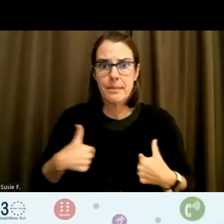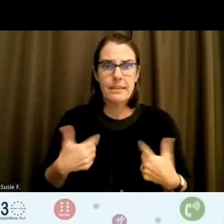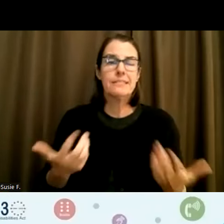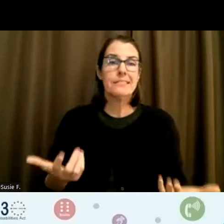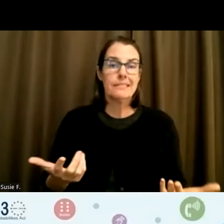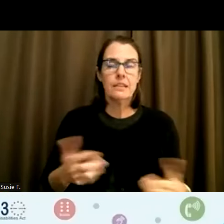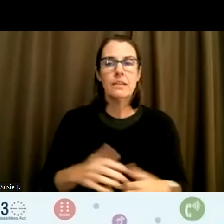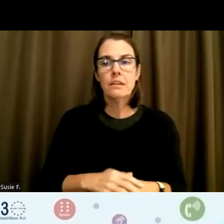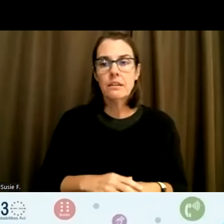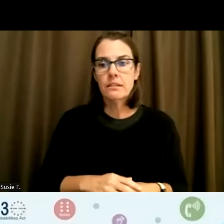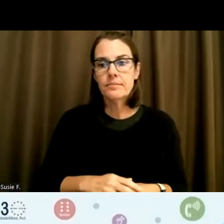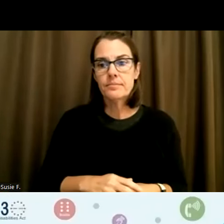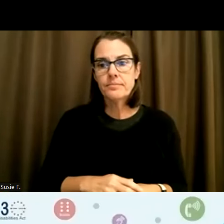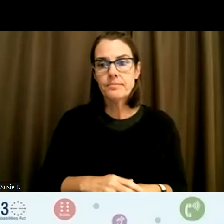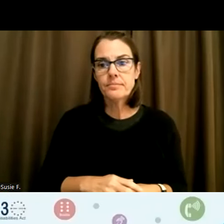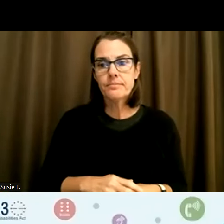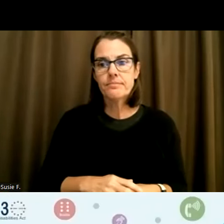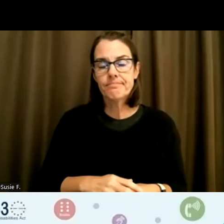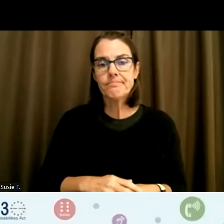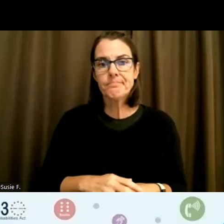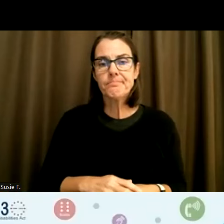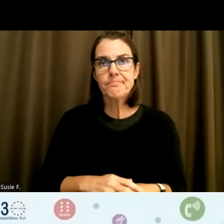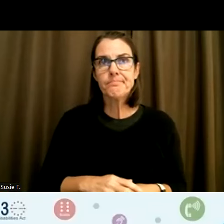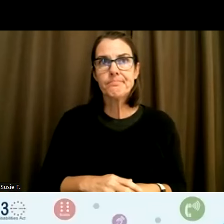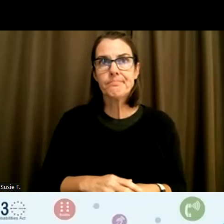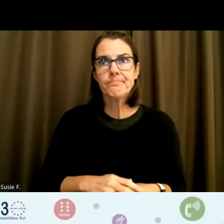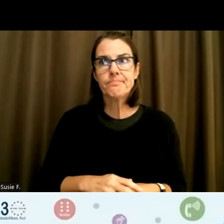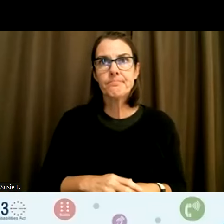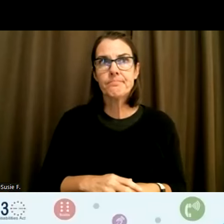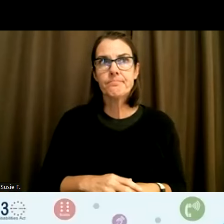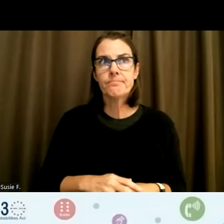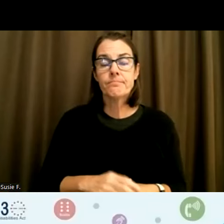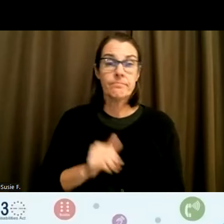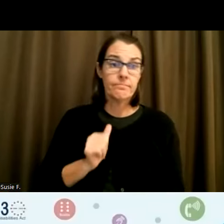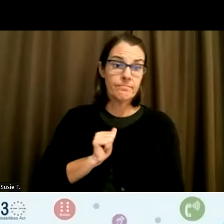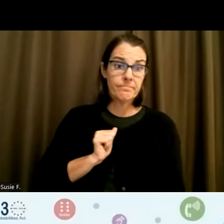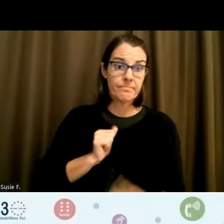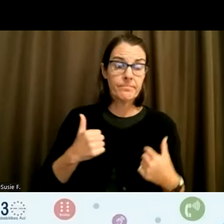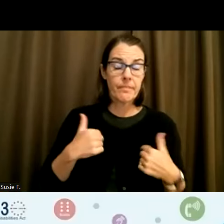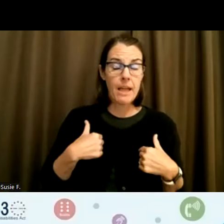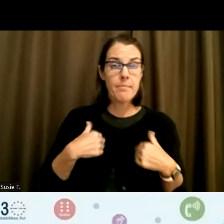And those are things that like I've been working on over. Really more recently,